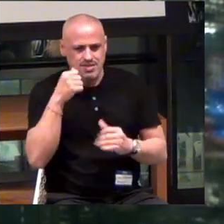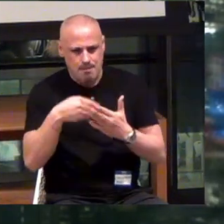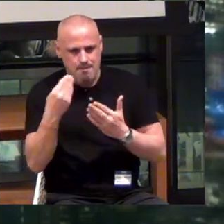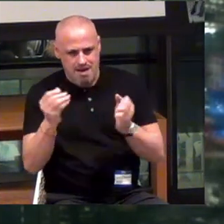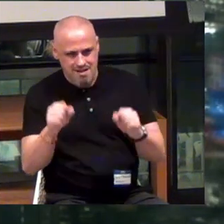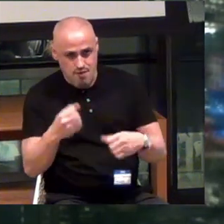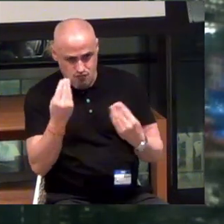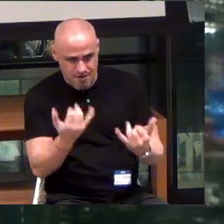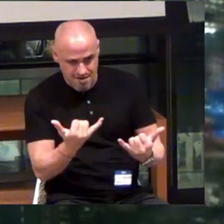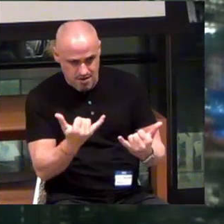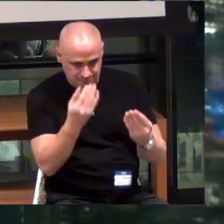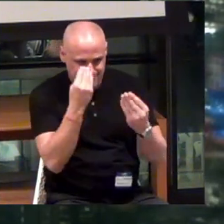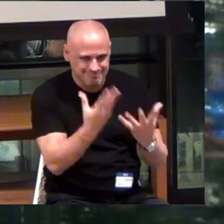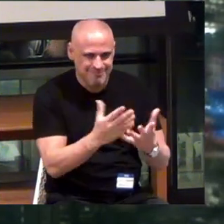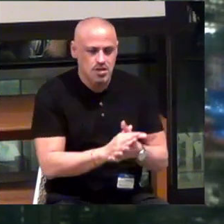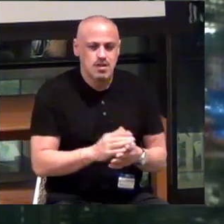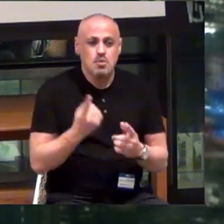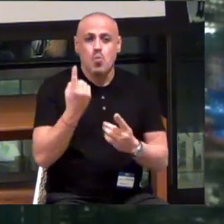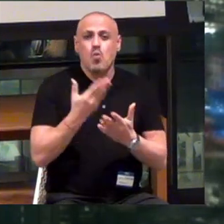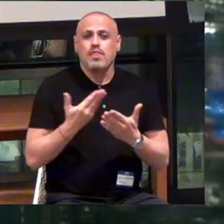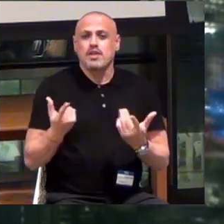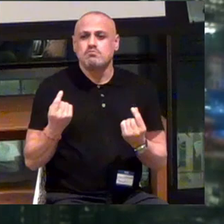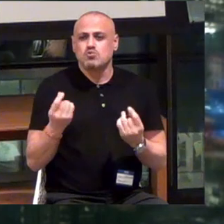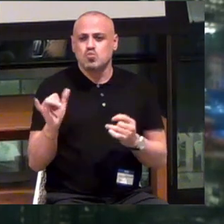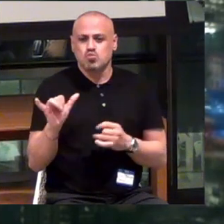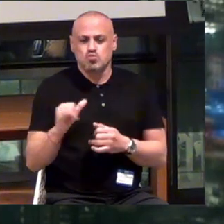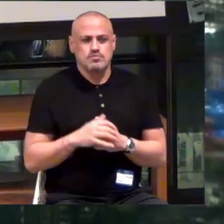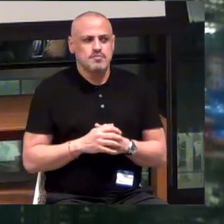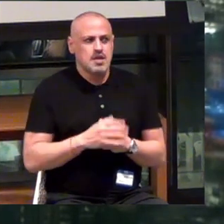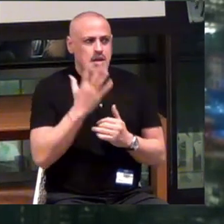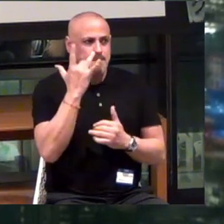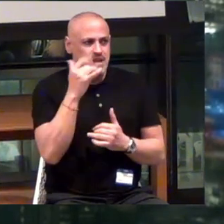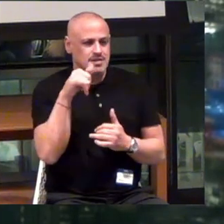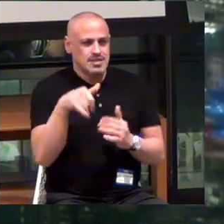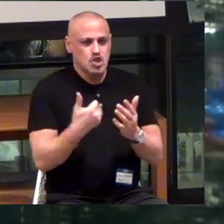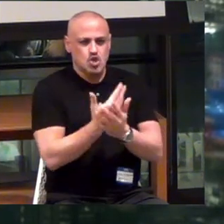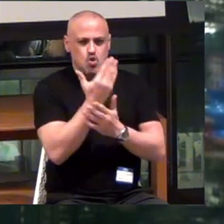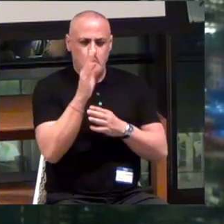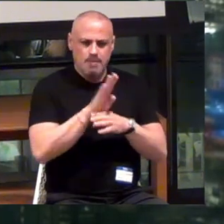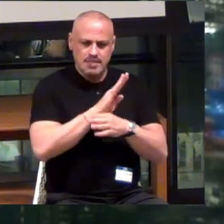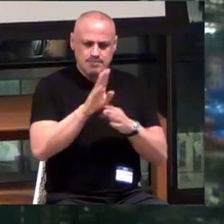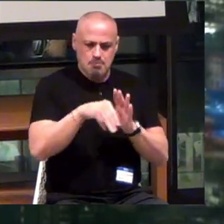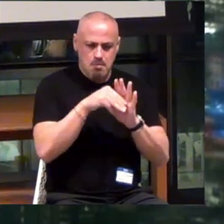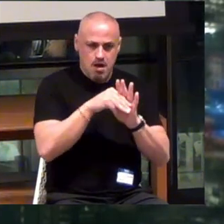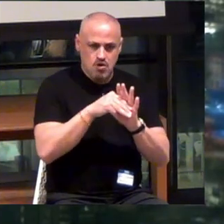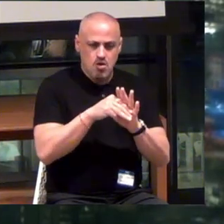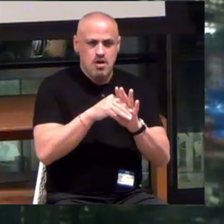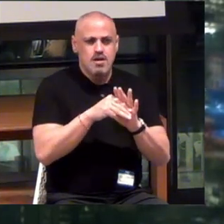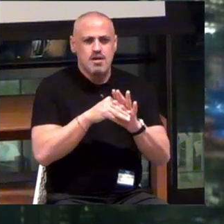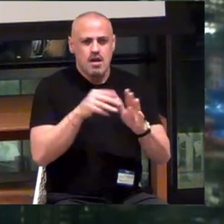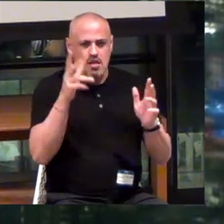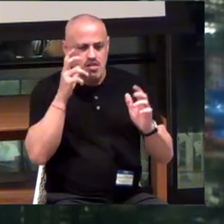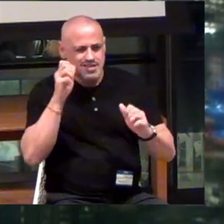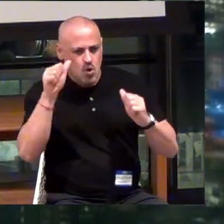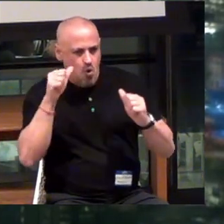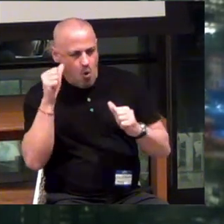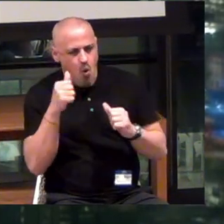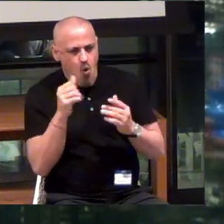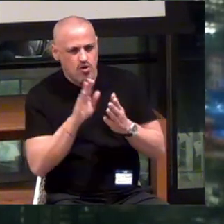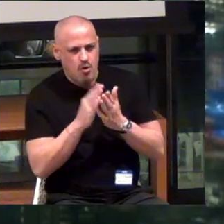It's available. But one of the other things we did -- because of this new business model, I listen to audiobooks exclusively.